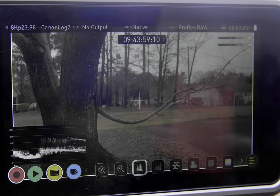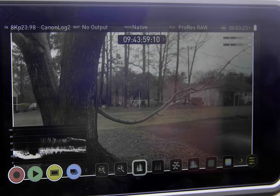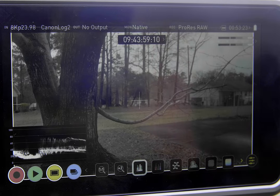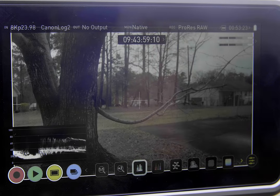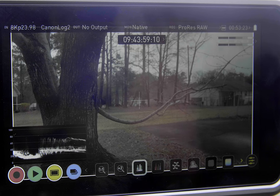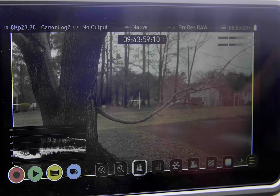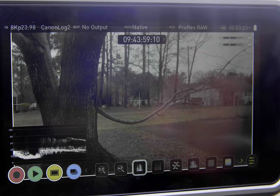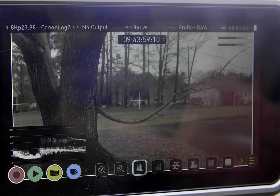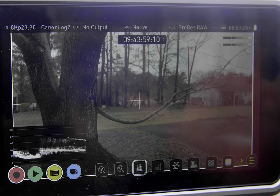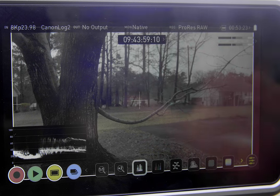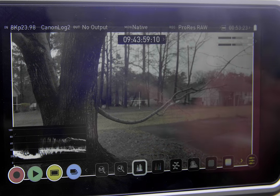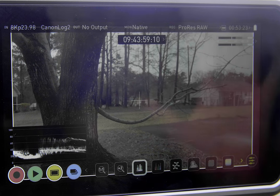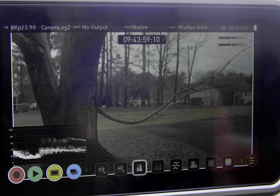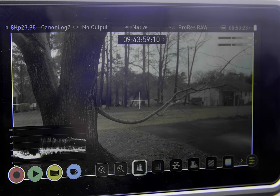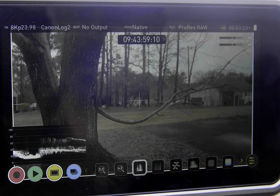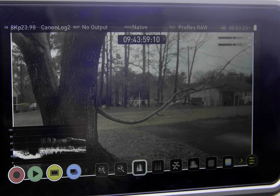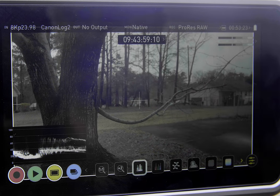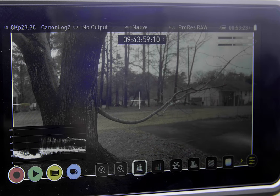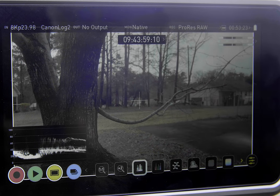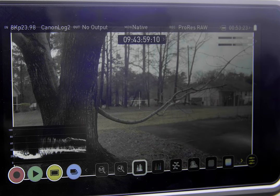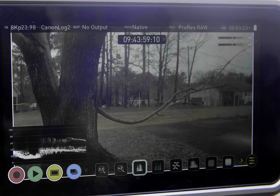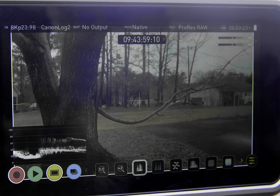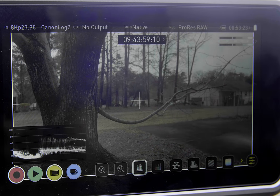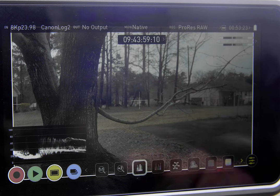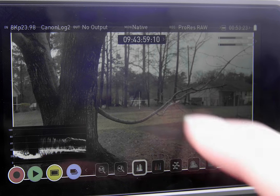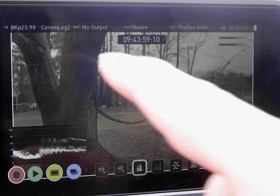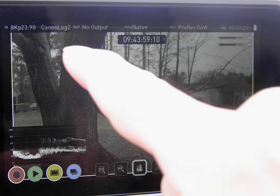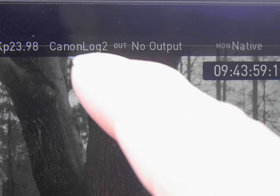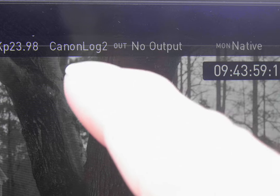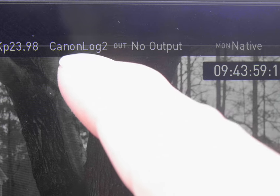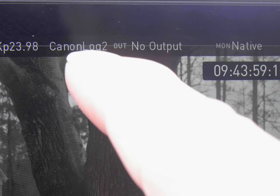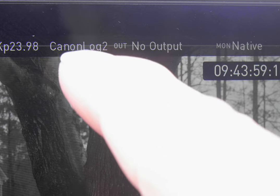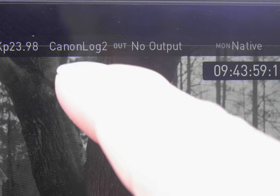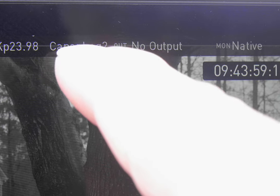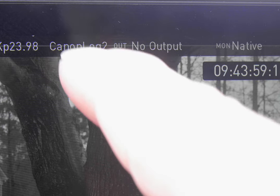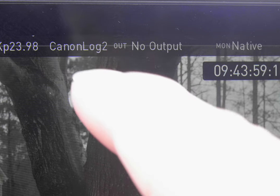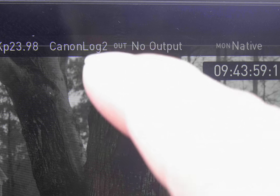what you'll get if you look at the actual Atomos itself is right here it says Canon